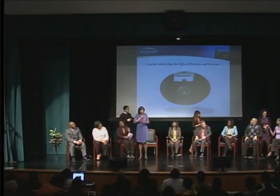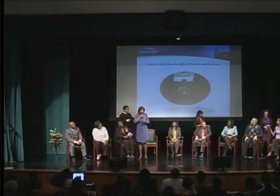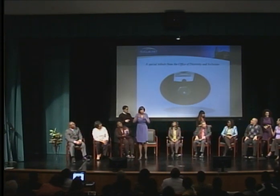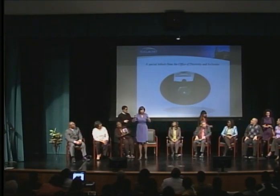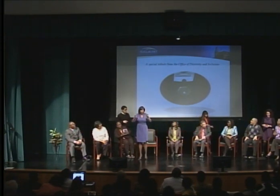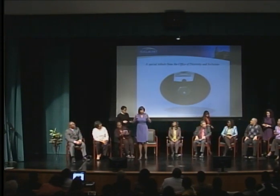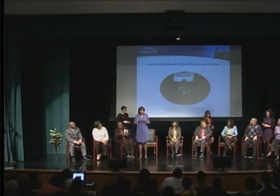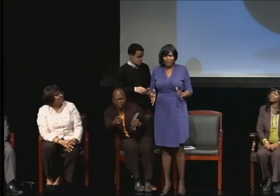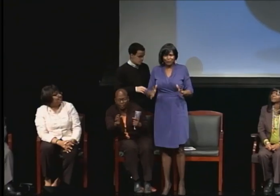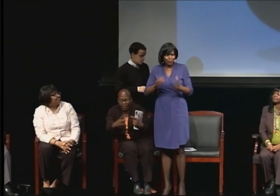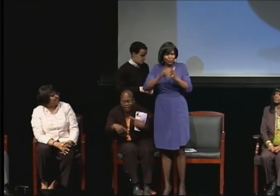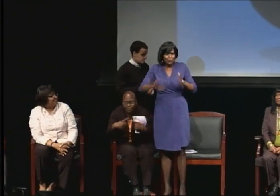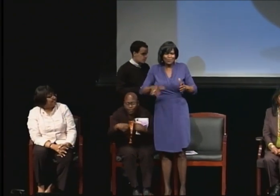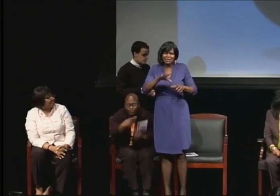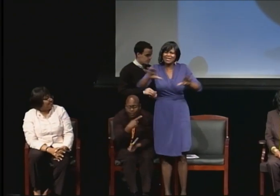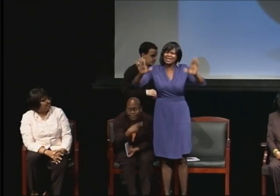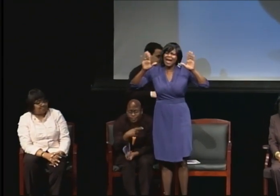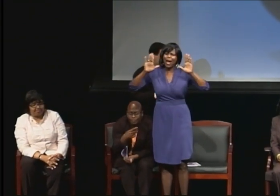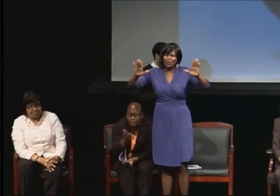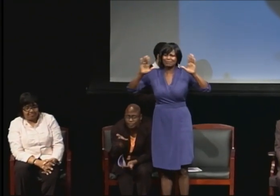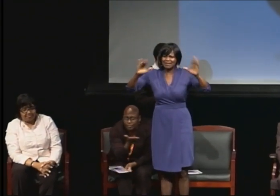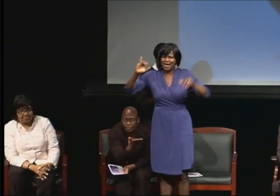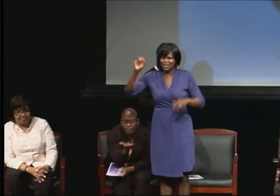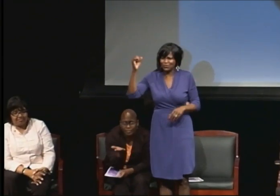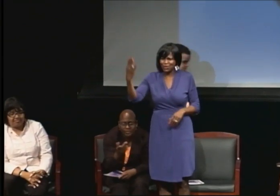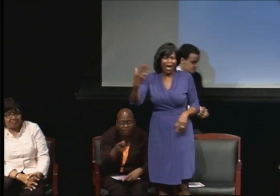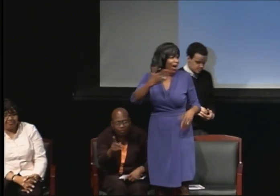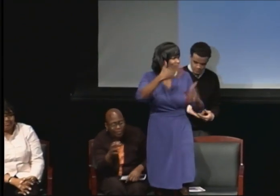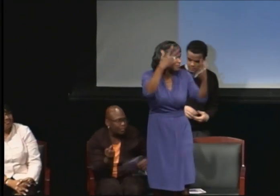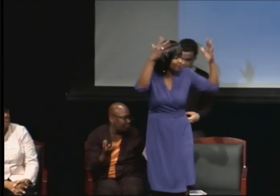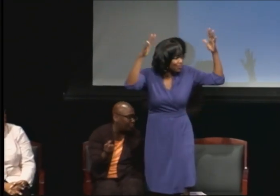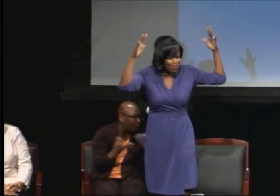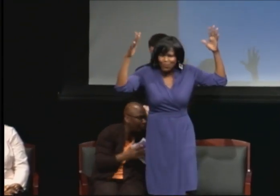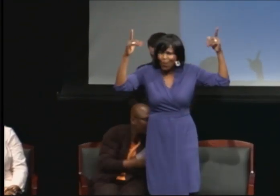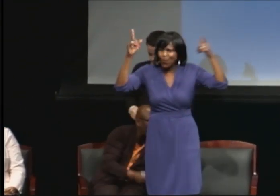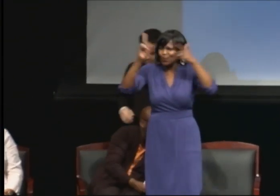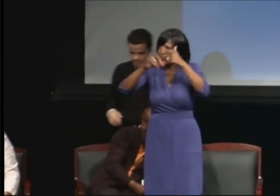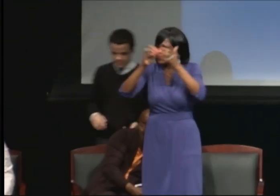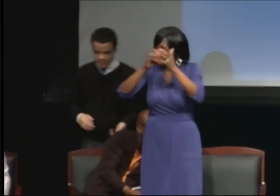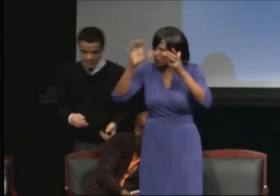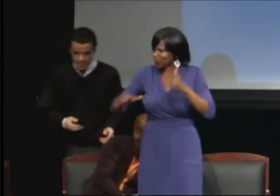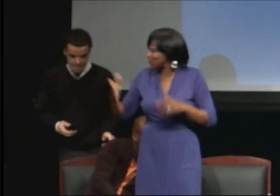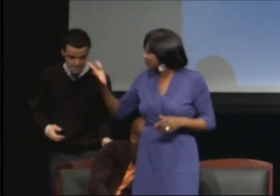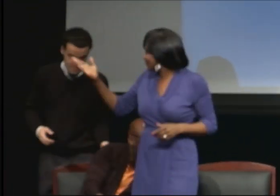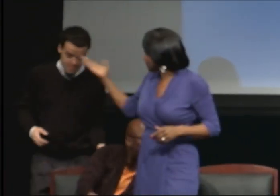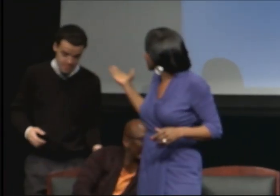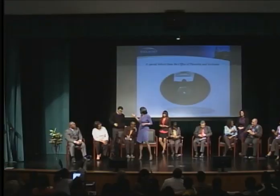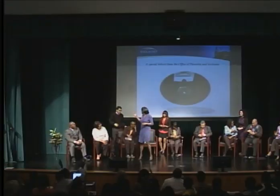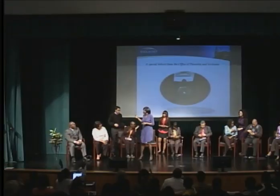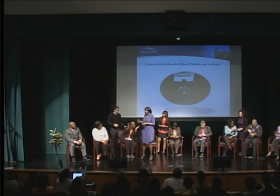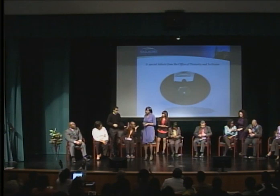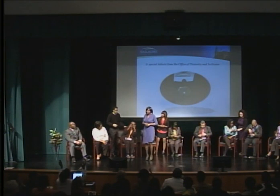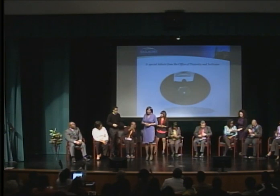I think it's very important to give students opportunities to lead because they are our future. They are our future leaders.